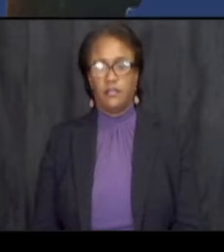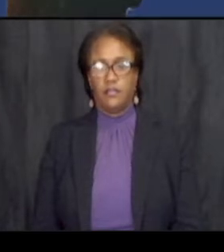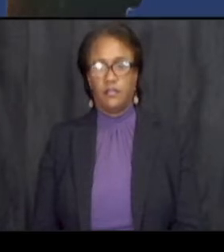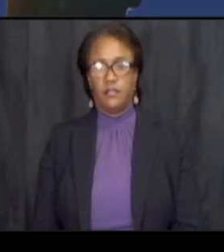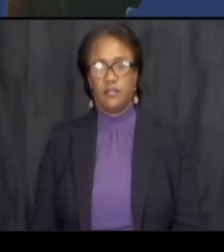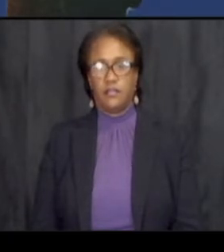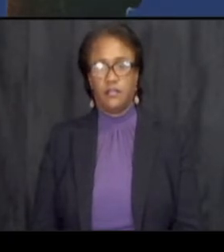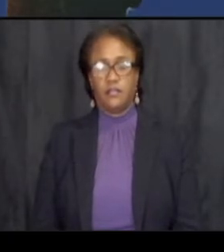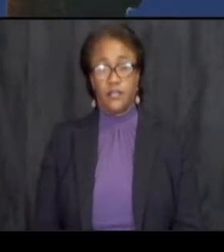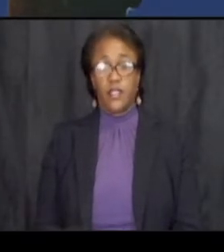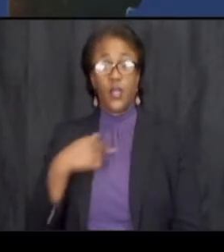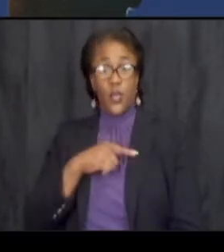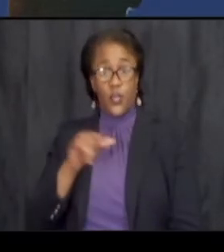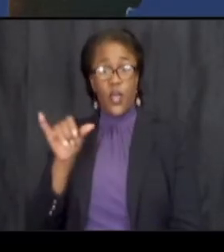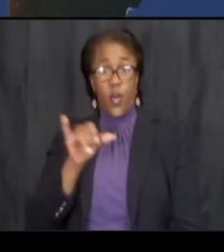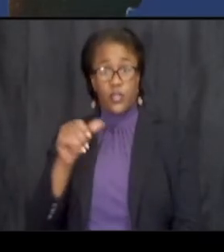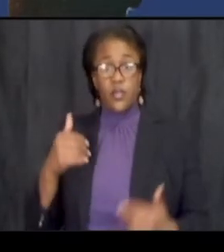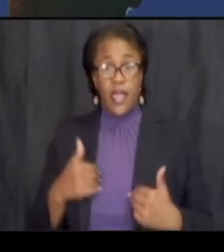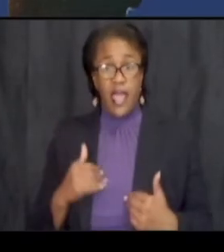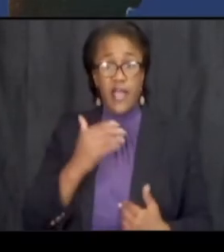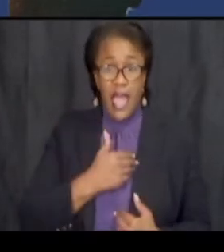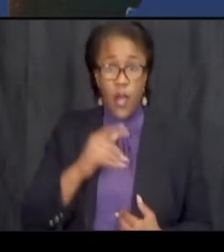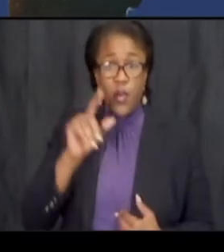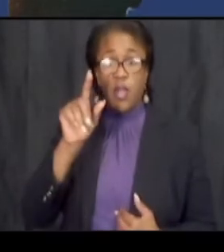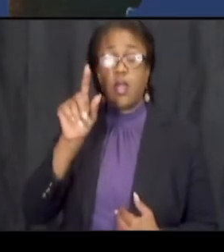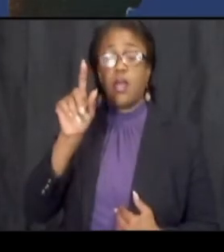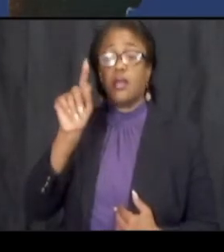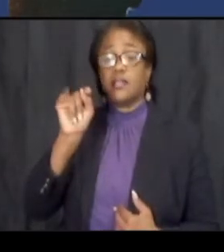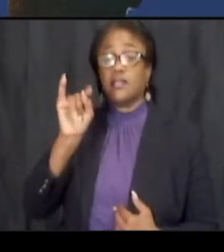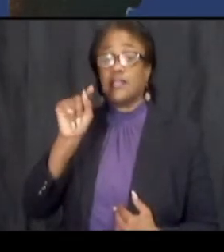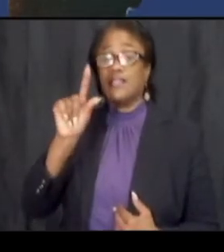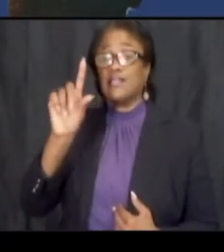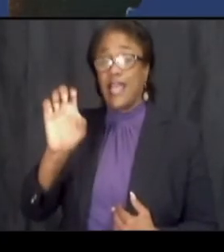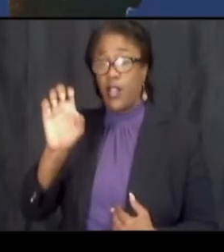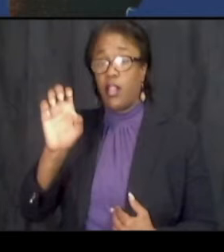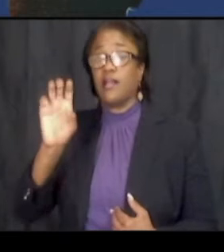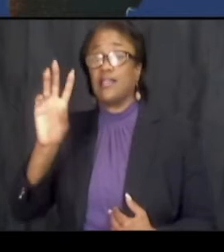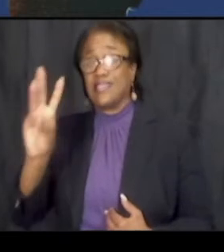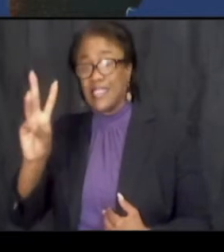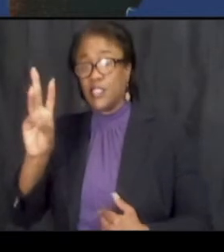and so we also have of course our title six form you all are probably very familiar with the title